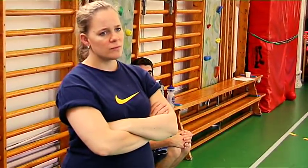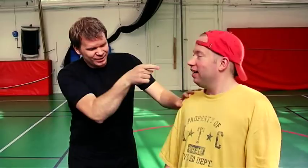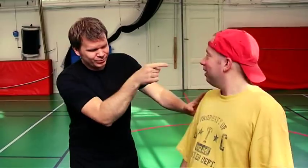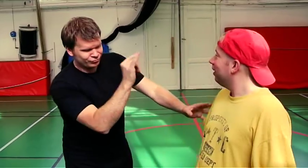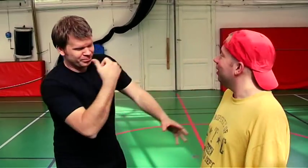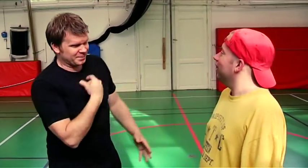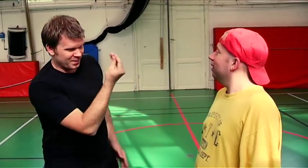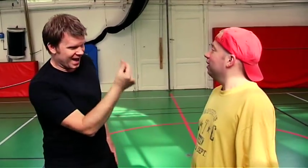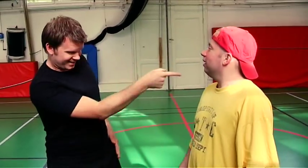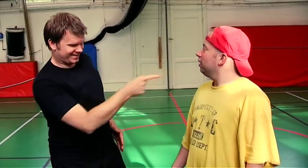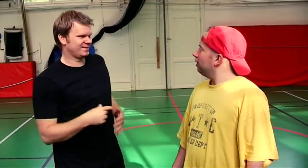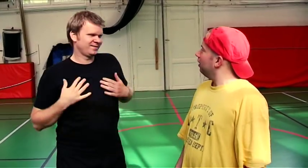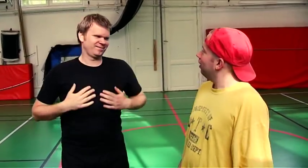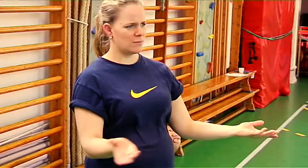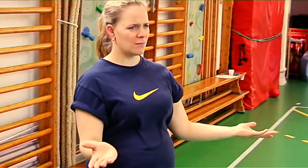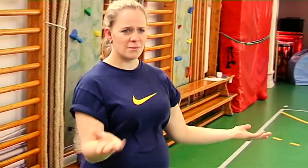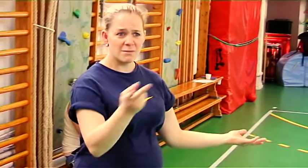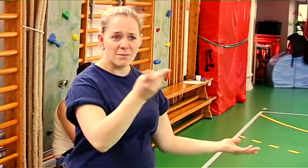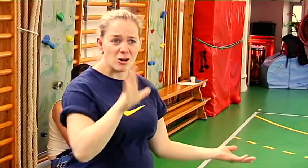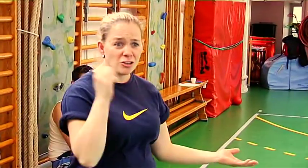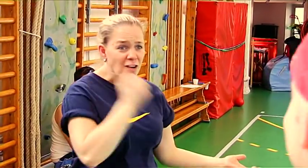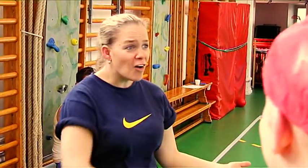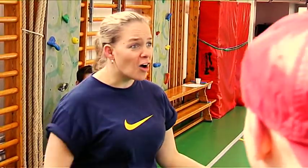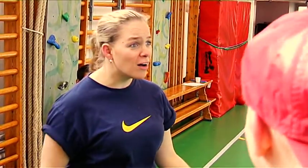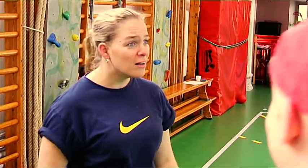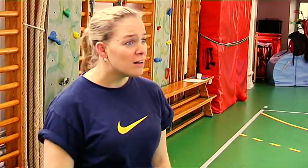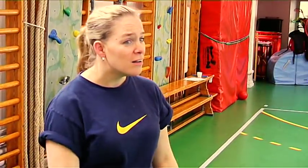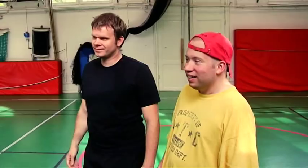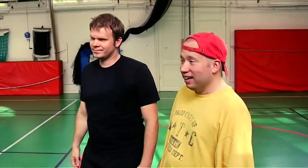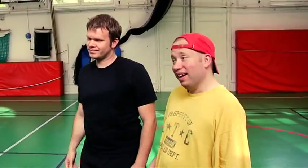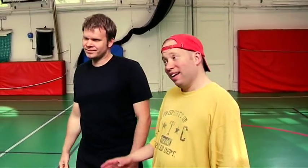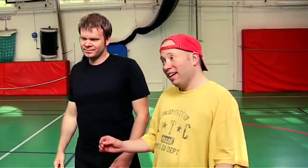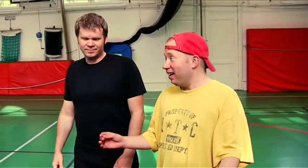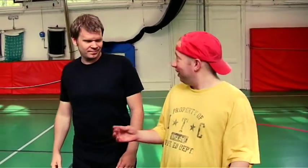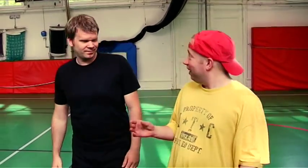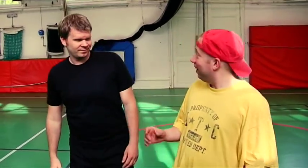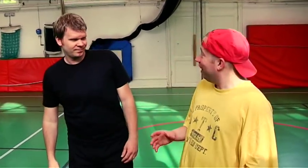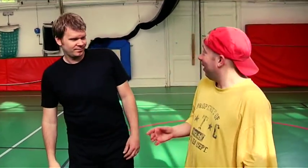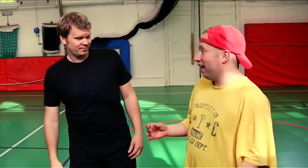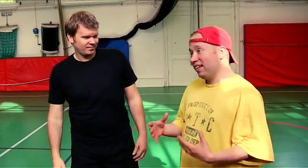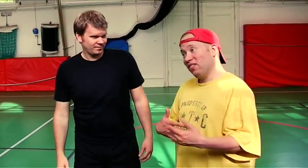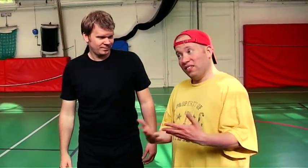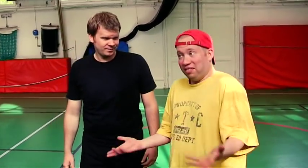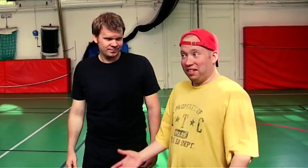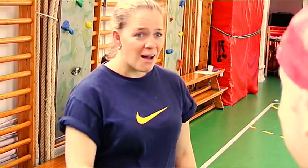You owe me money. What, did you make a bet? Yes, why not?